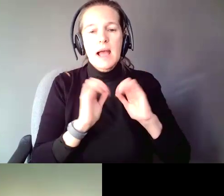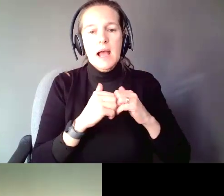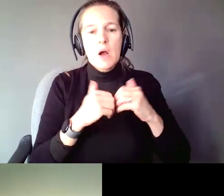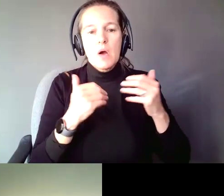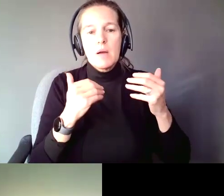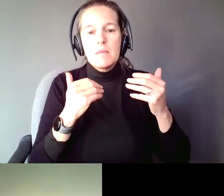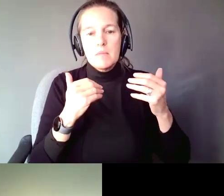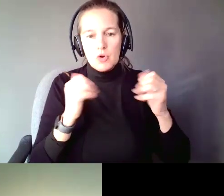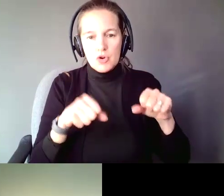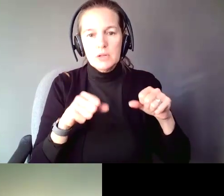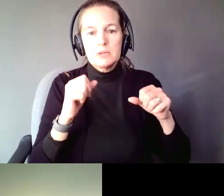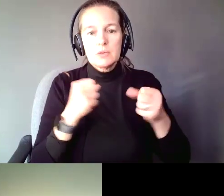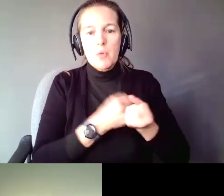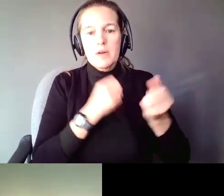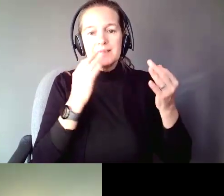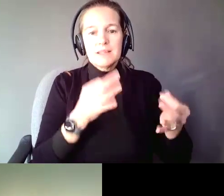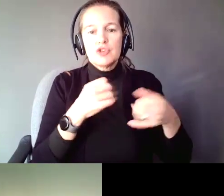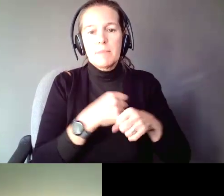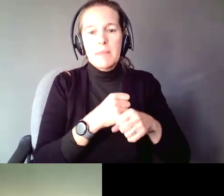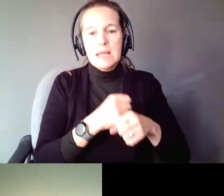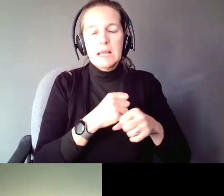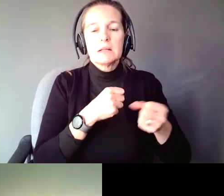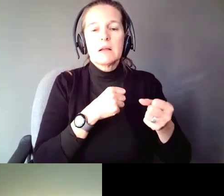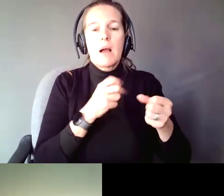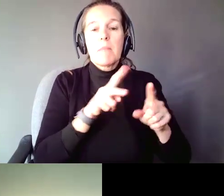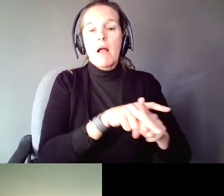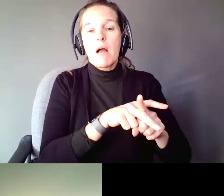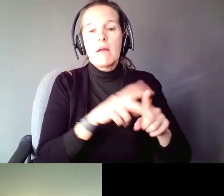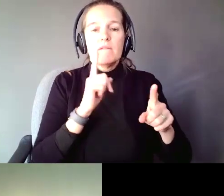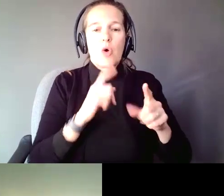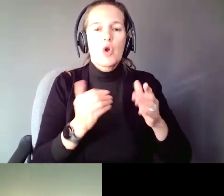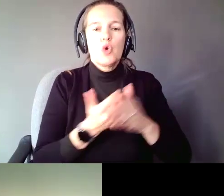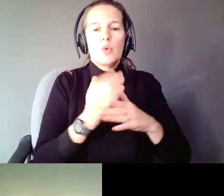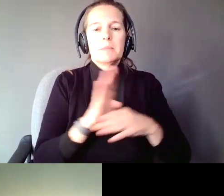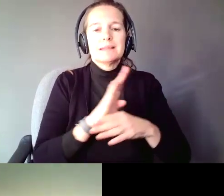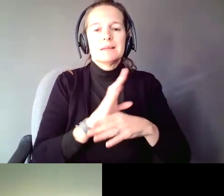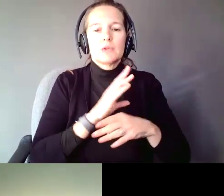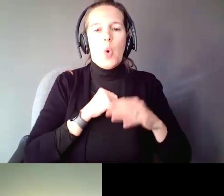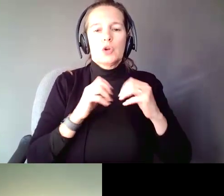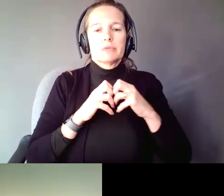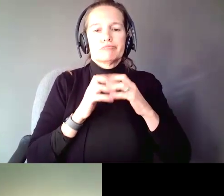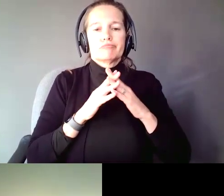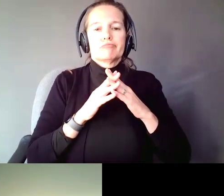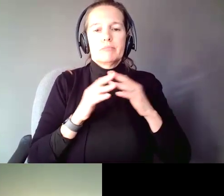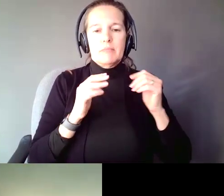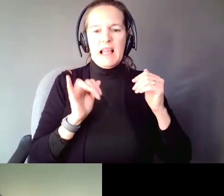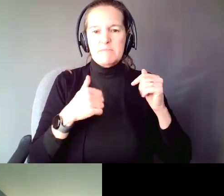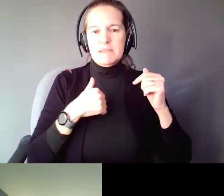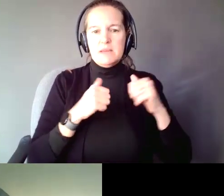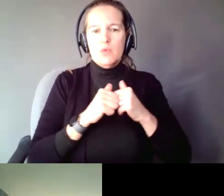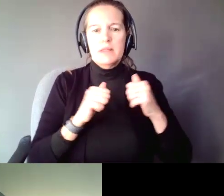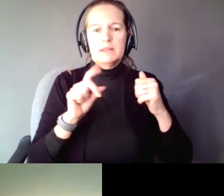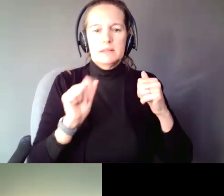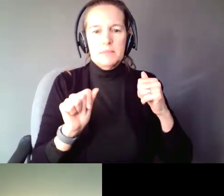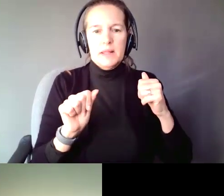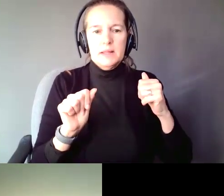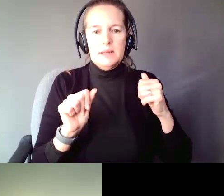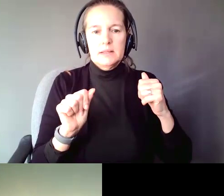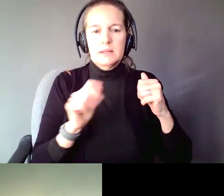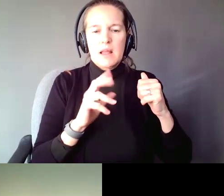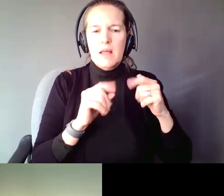Decision Making apply for entrepreneurs, wannabes like me with Disabilities, and yeah,